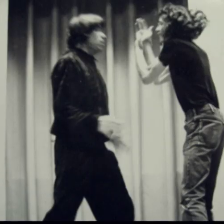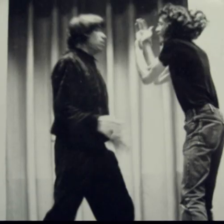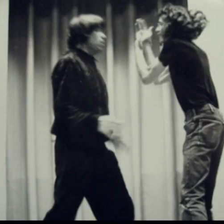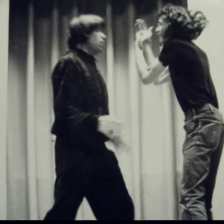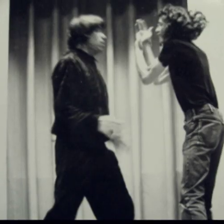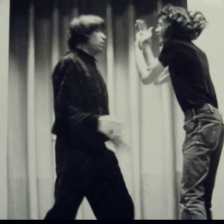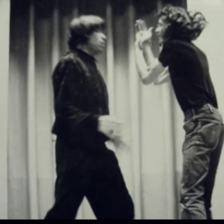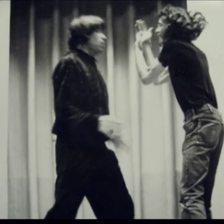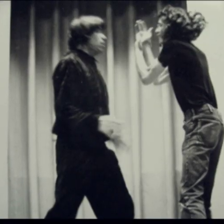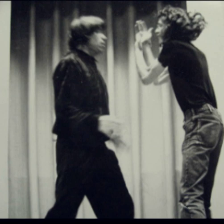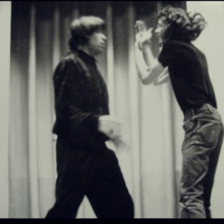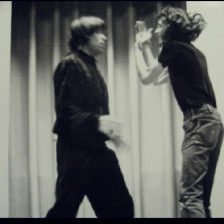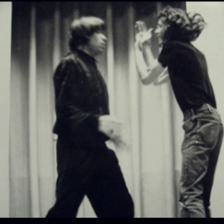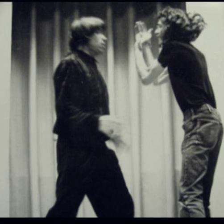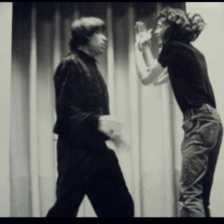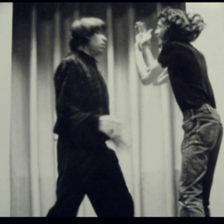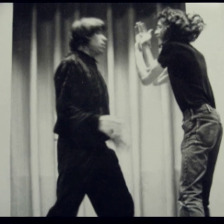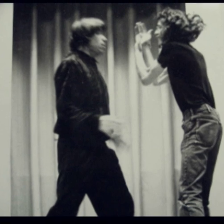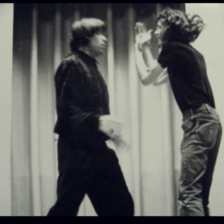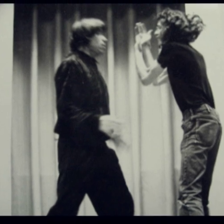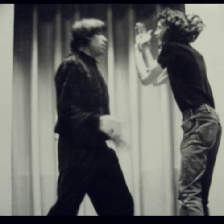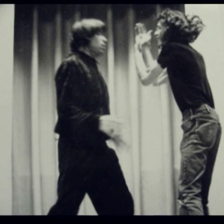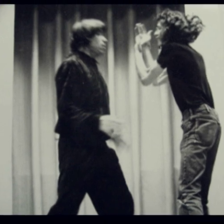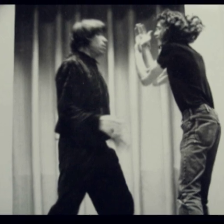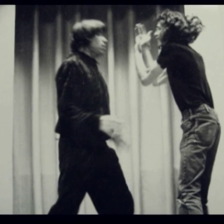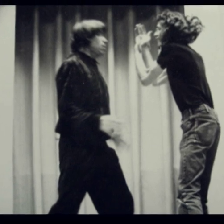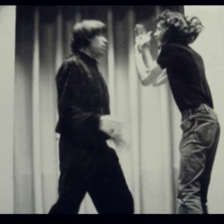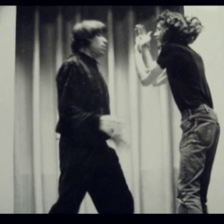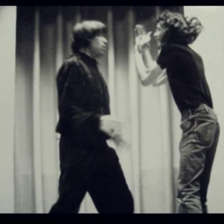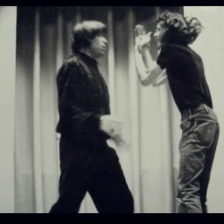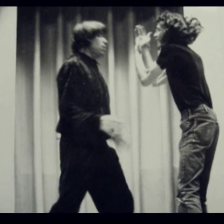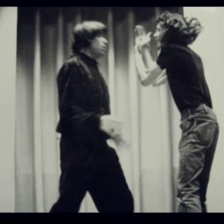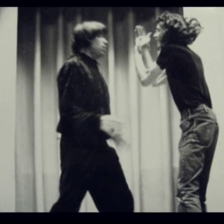And Peter decided that he wanted to write a new grant,